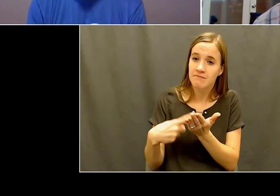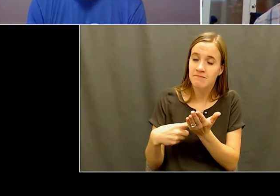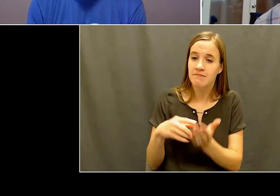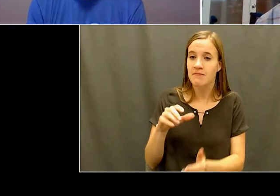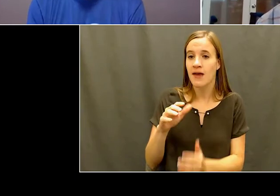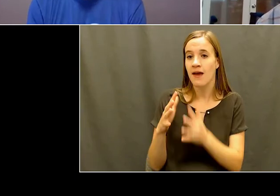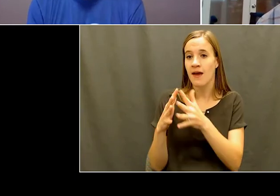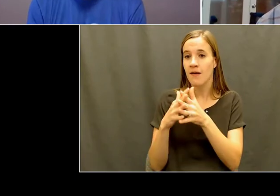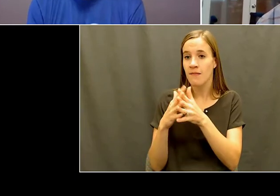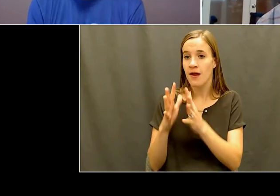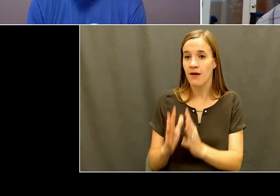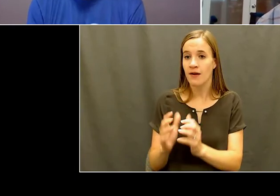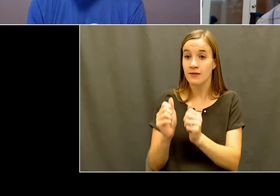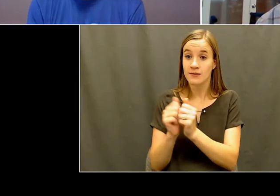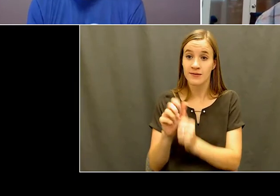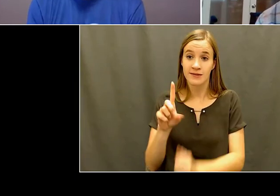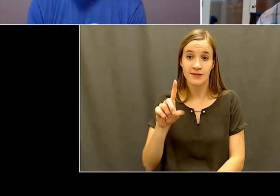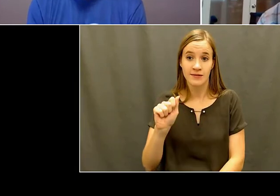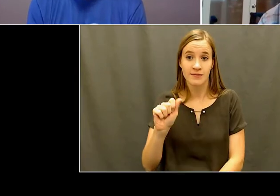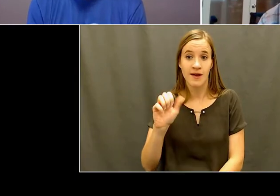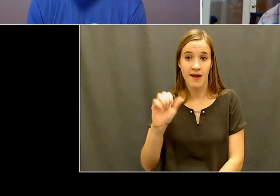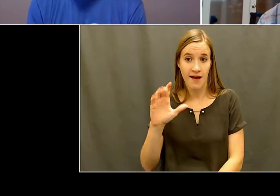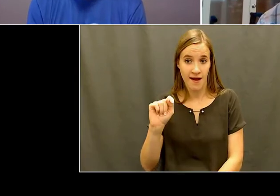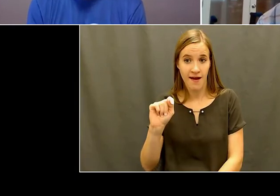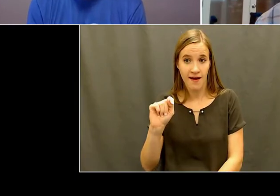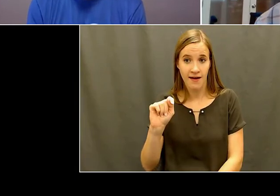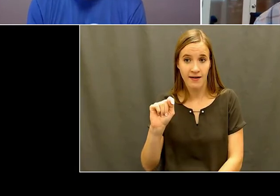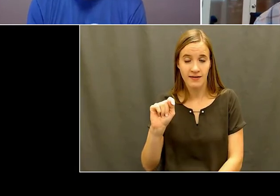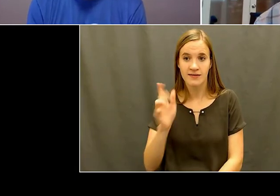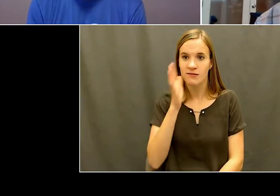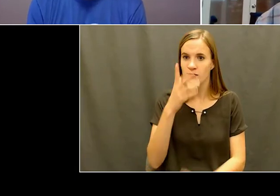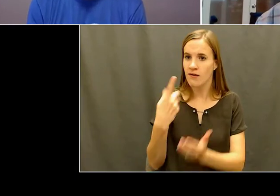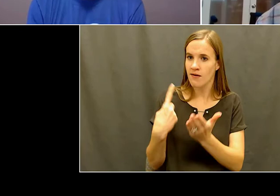the Americans with Disability Disabilities Act and what you